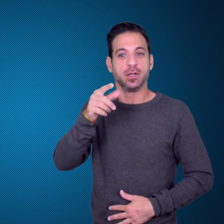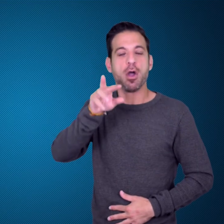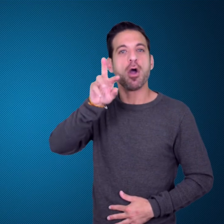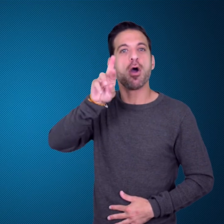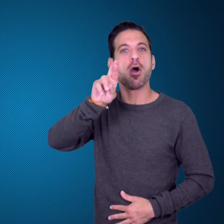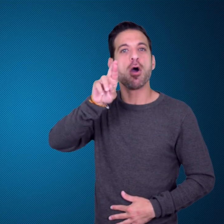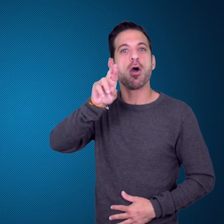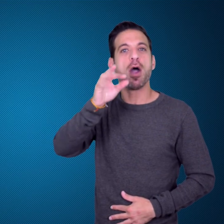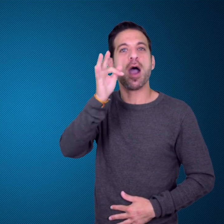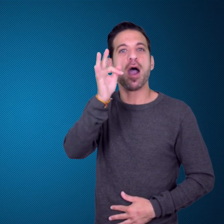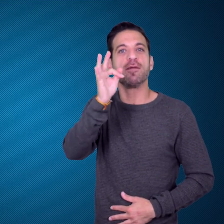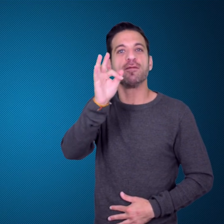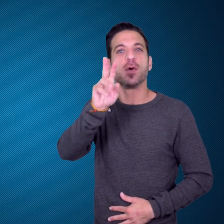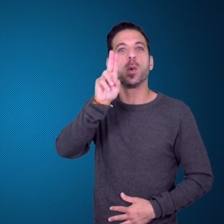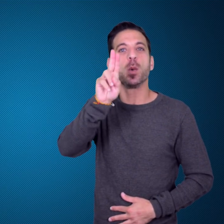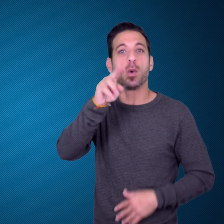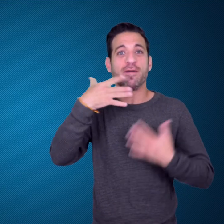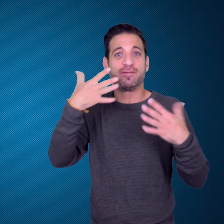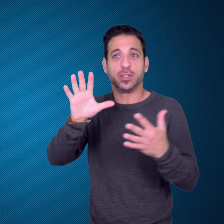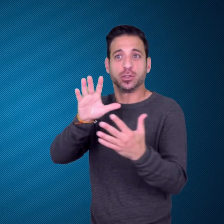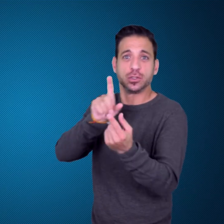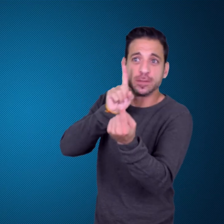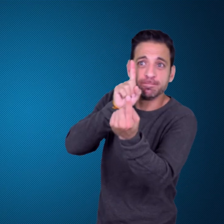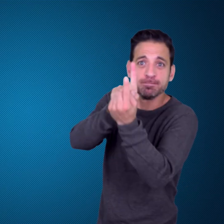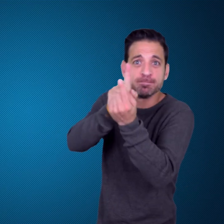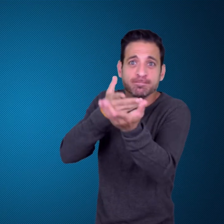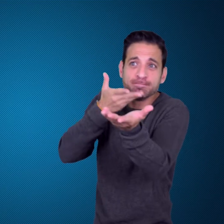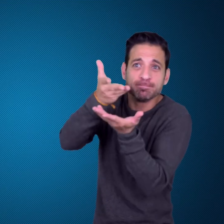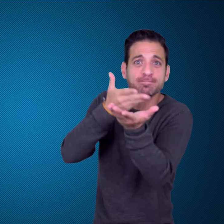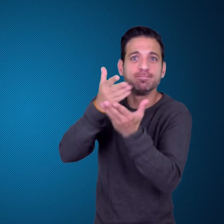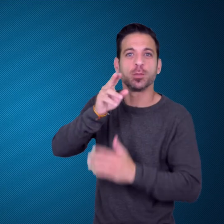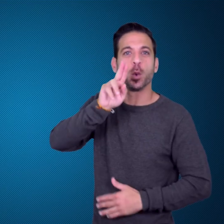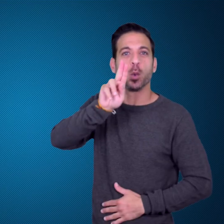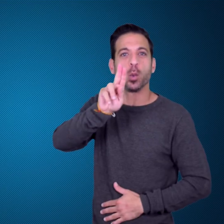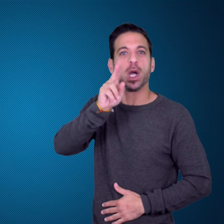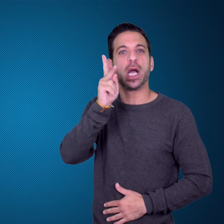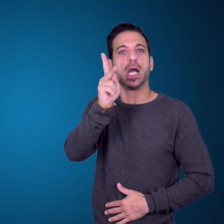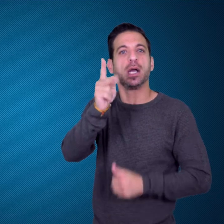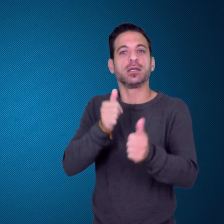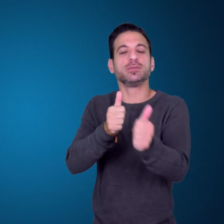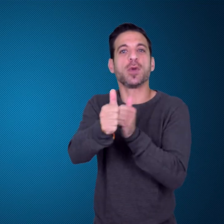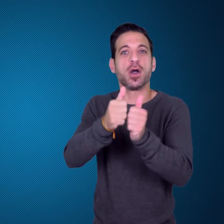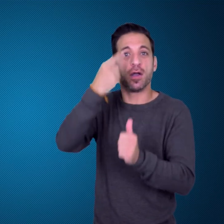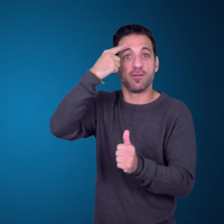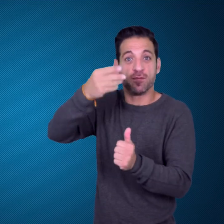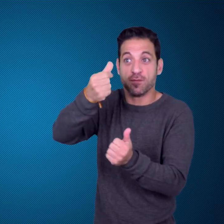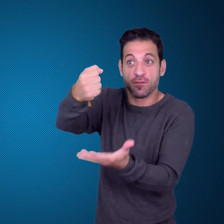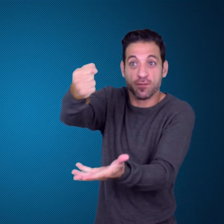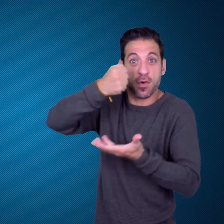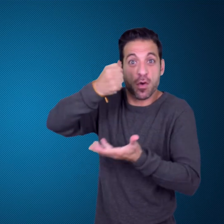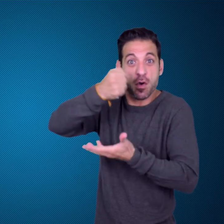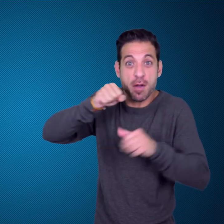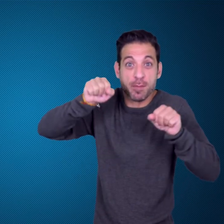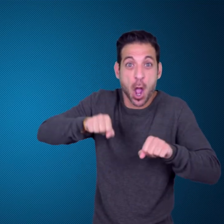The RFU has approached UK Sport for funding and